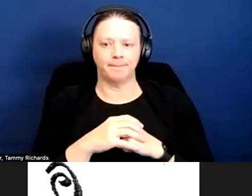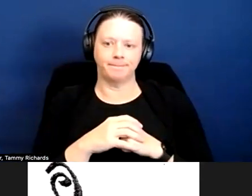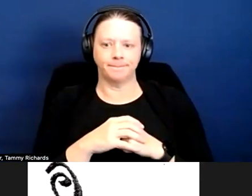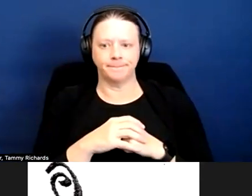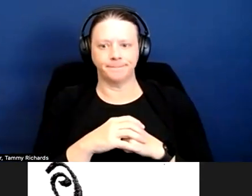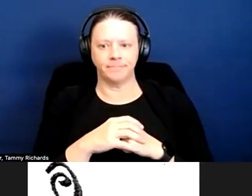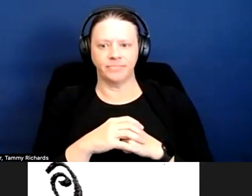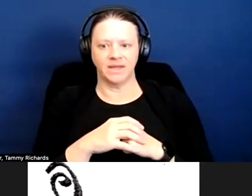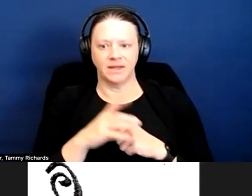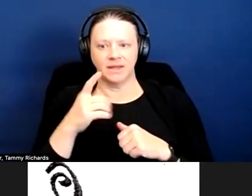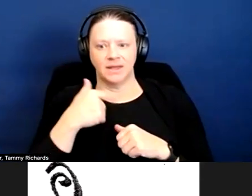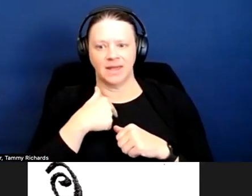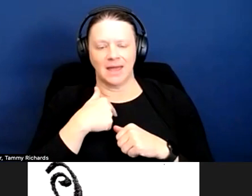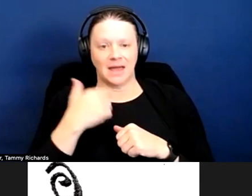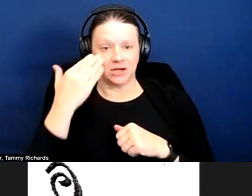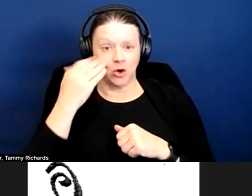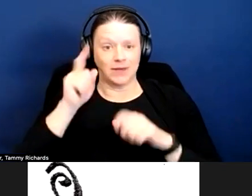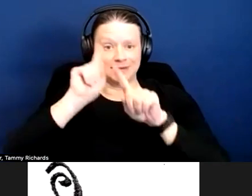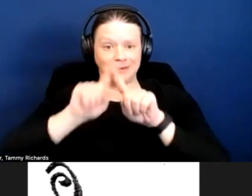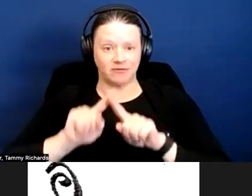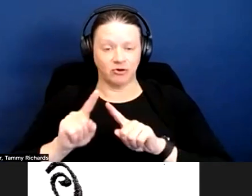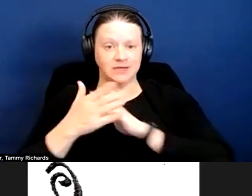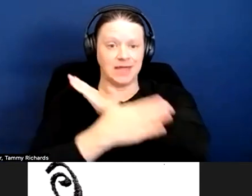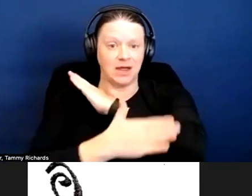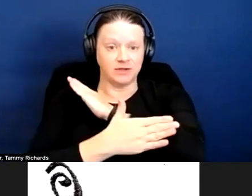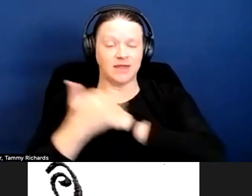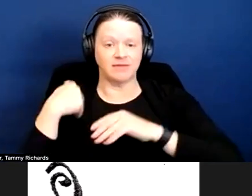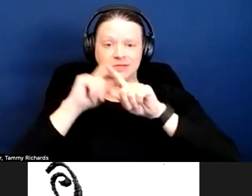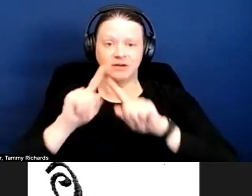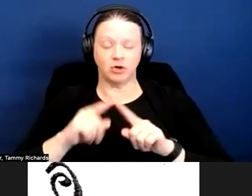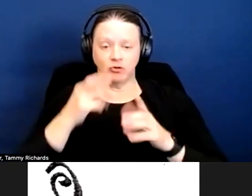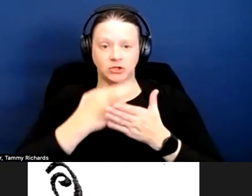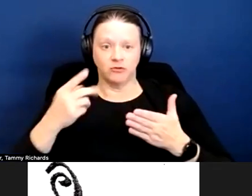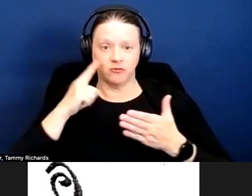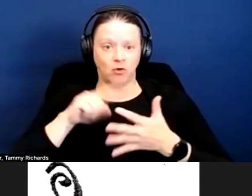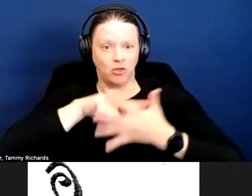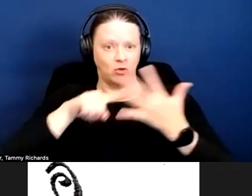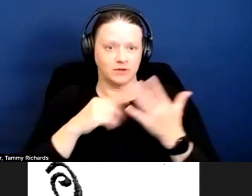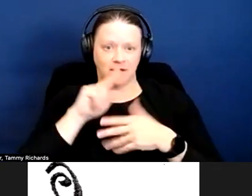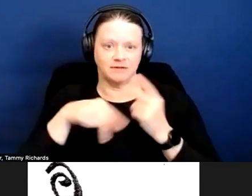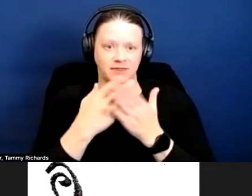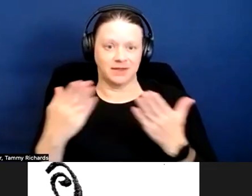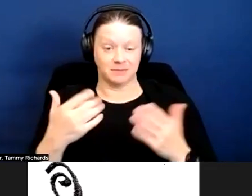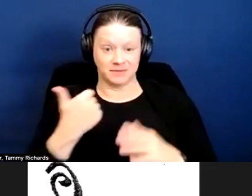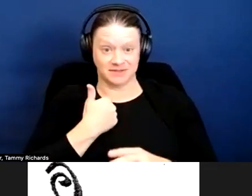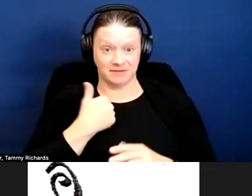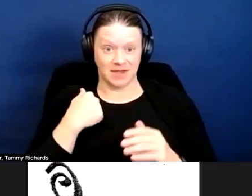I know that in different counties there are different resources for those types of things. I don't have a resource list myself.